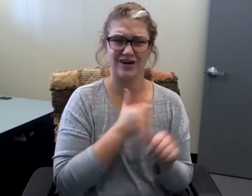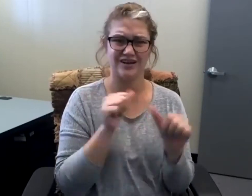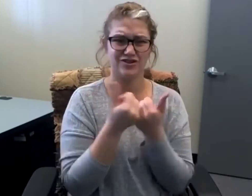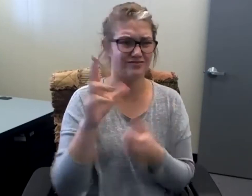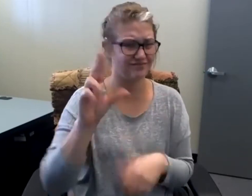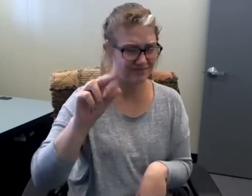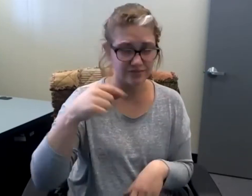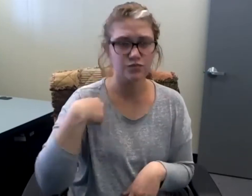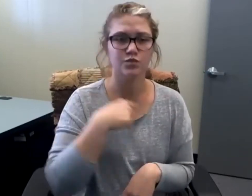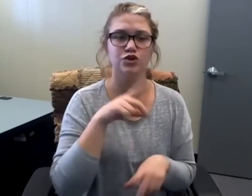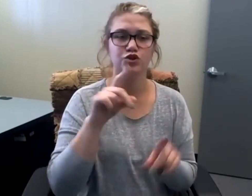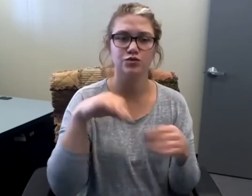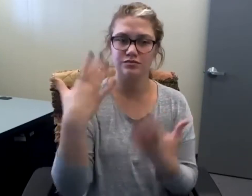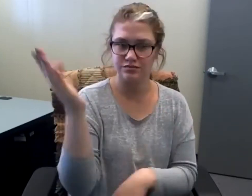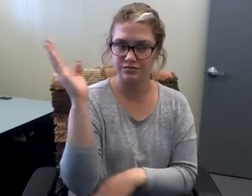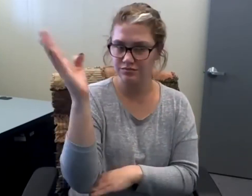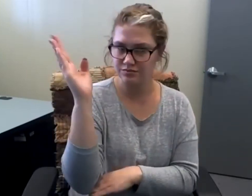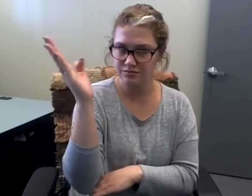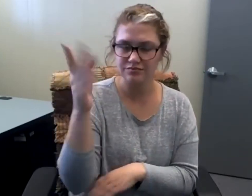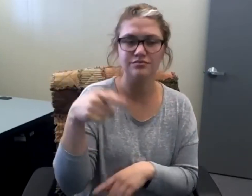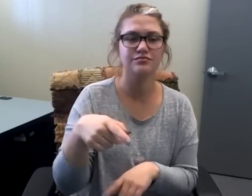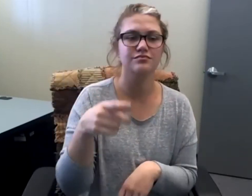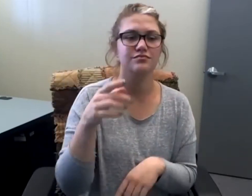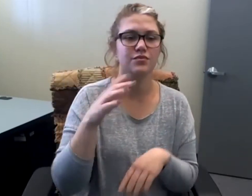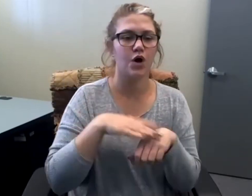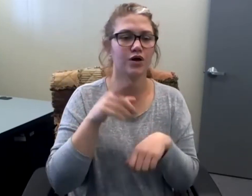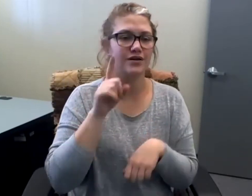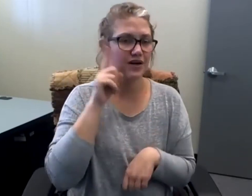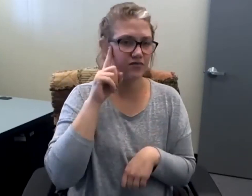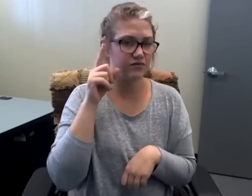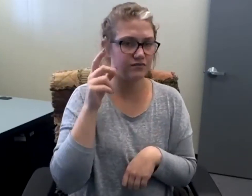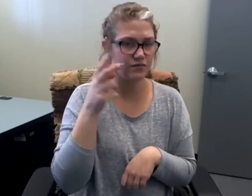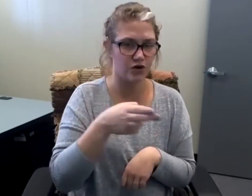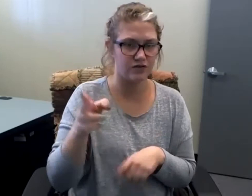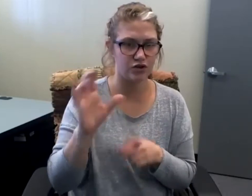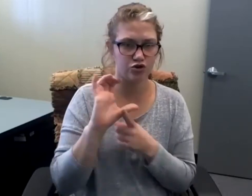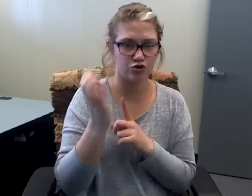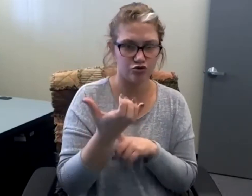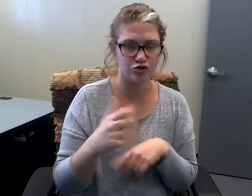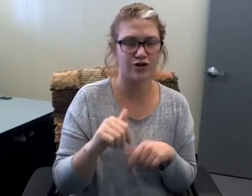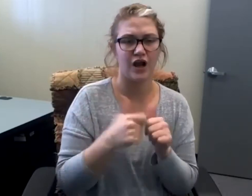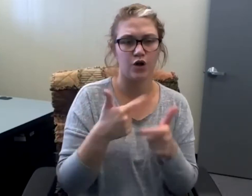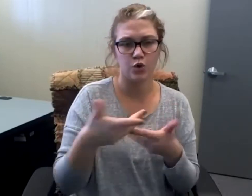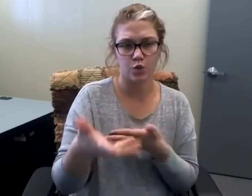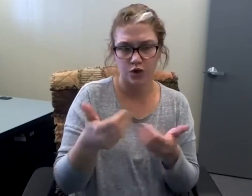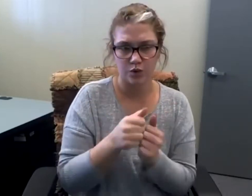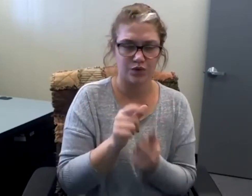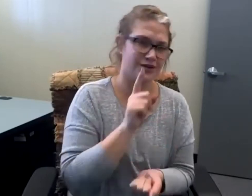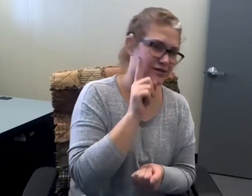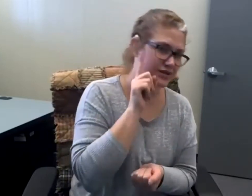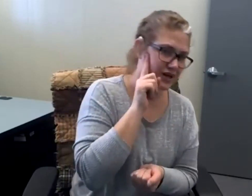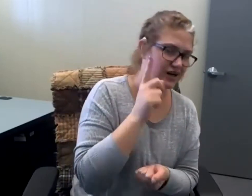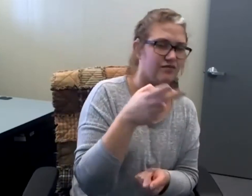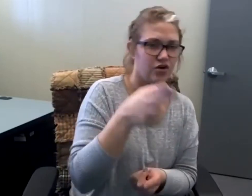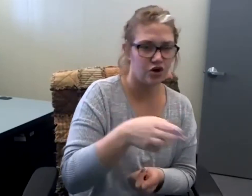And keep in mind it's not just our agency, we can provide presentations on deaf culture,